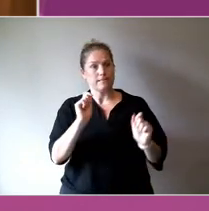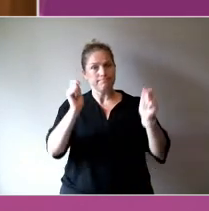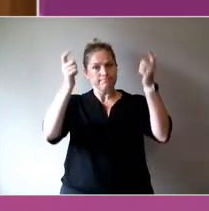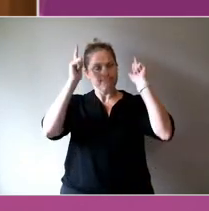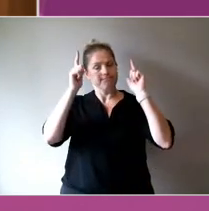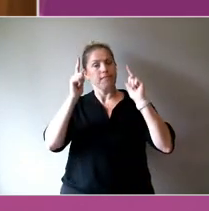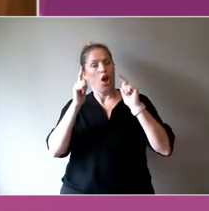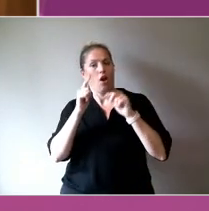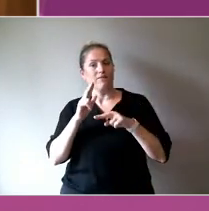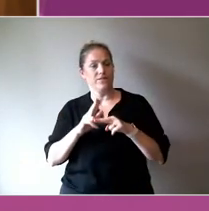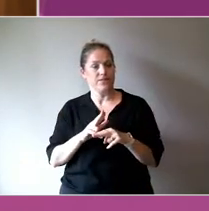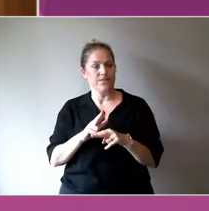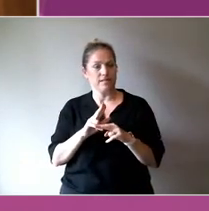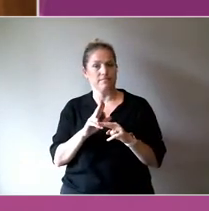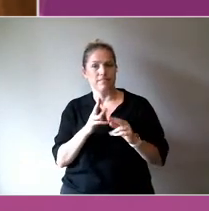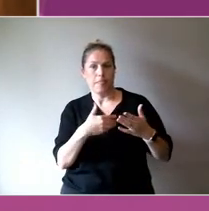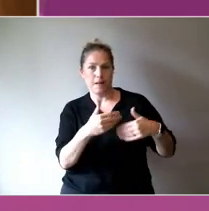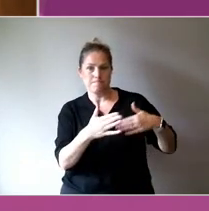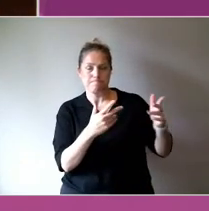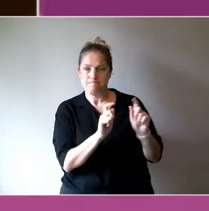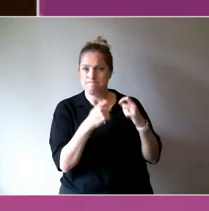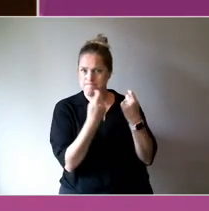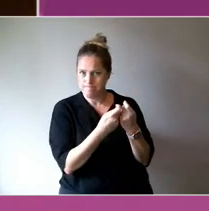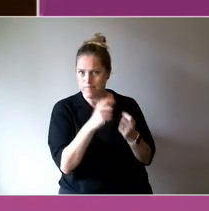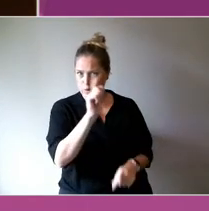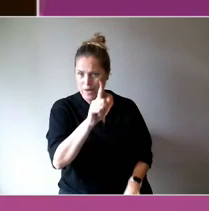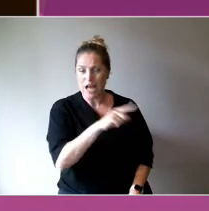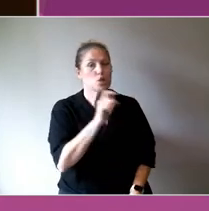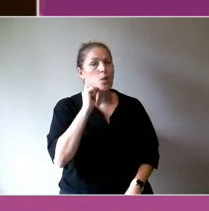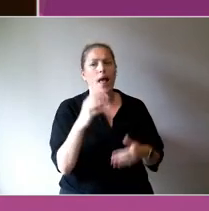facilitator and who will introduce us to our wonderful panel.